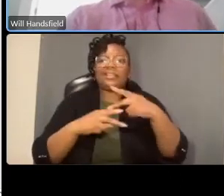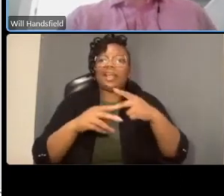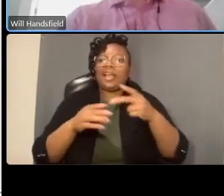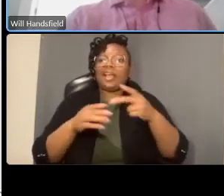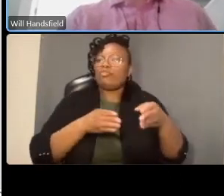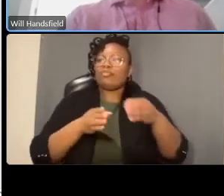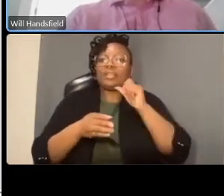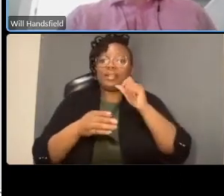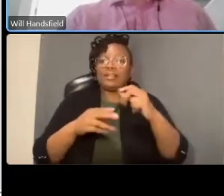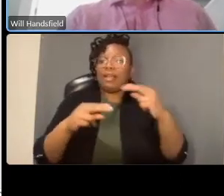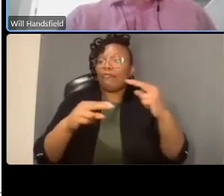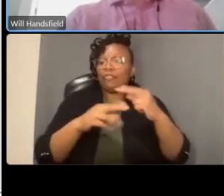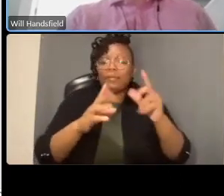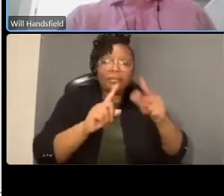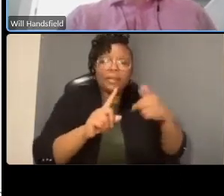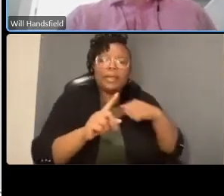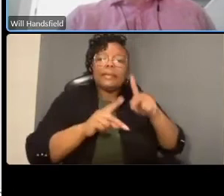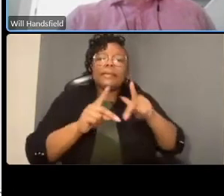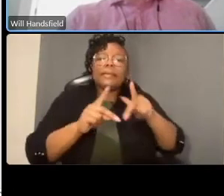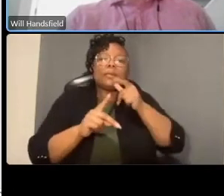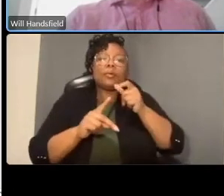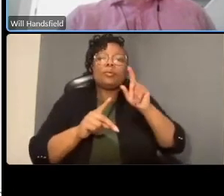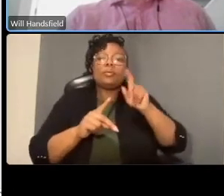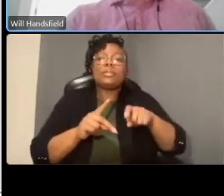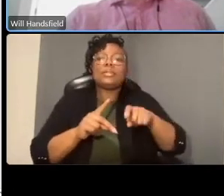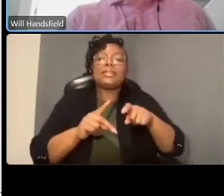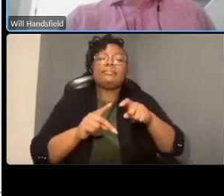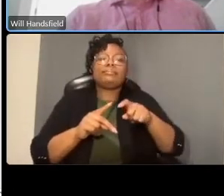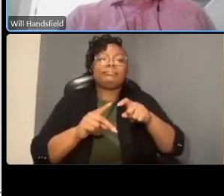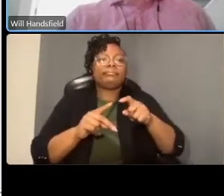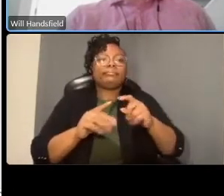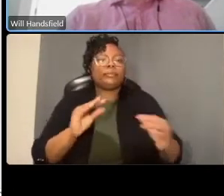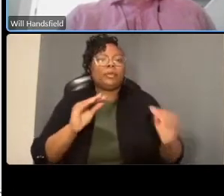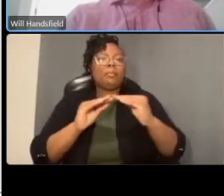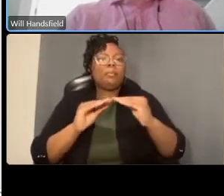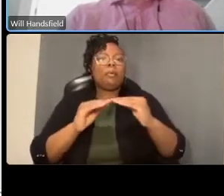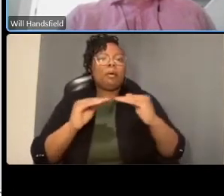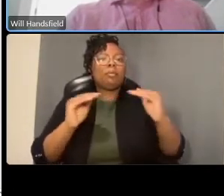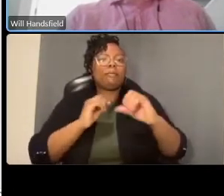really the only way we're growing the um the mode share of bicycling and the number of you know the